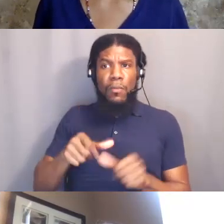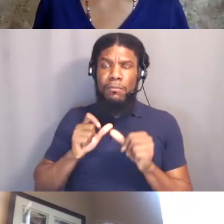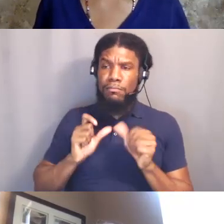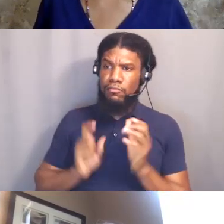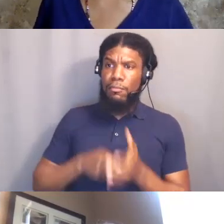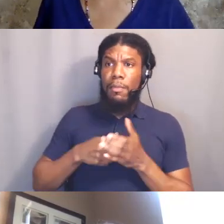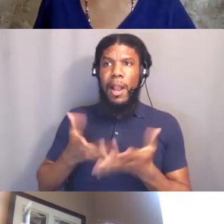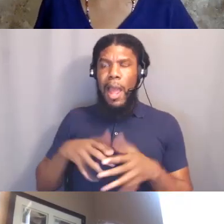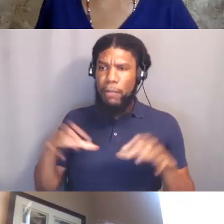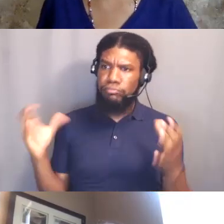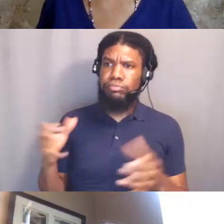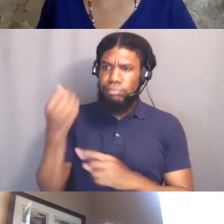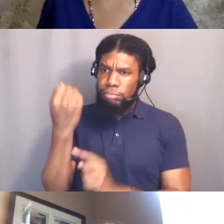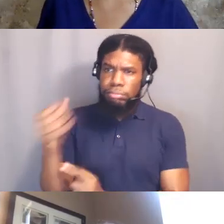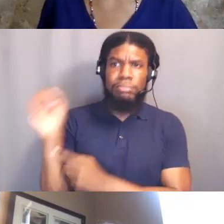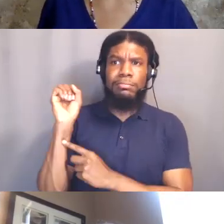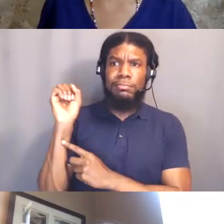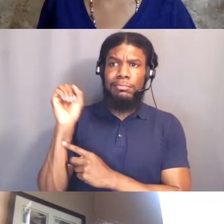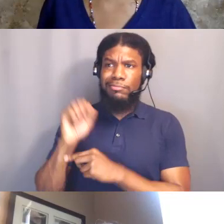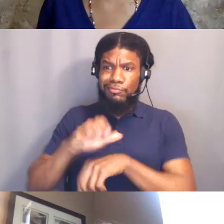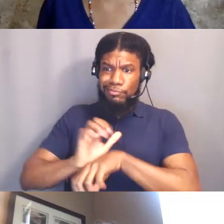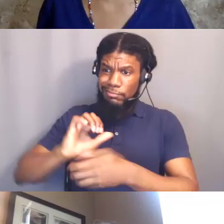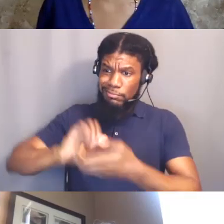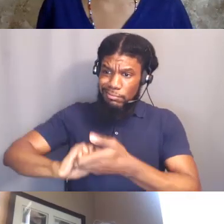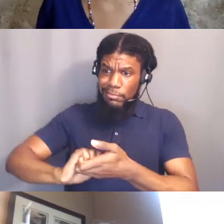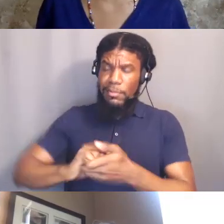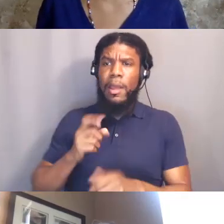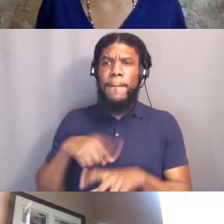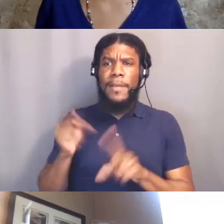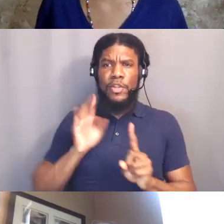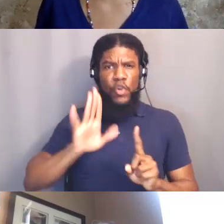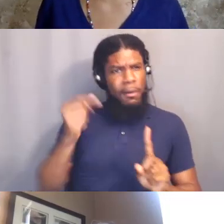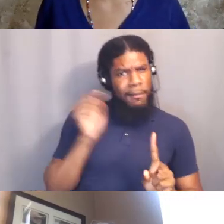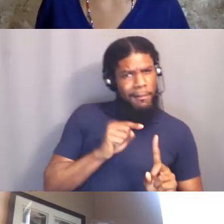the one that you're pointing to has much more of an individual role.